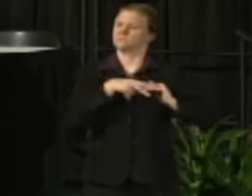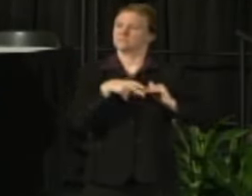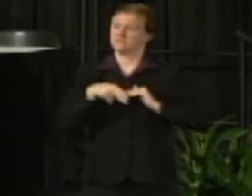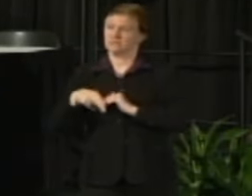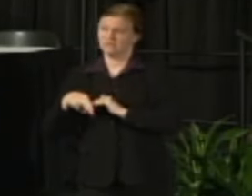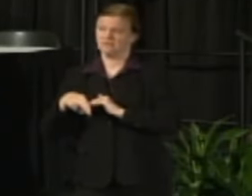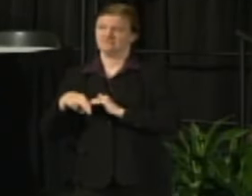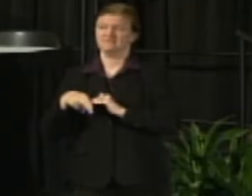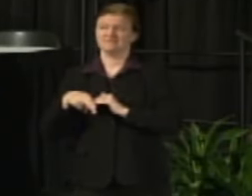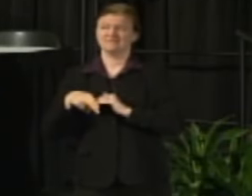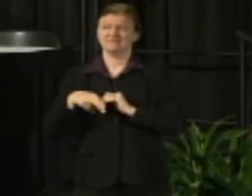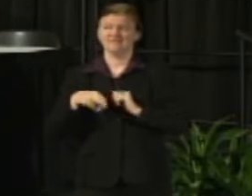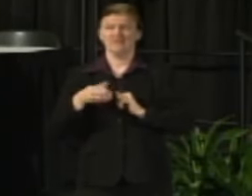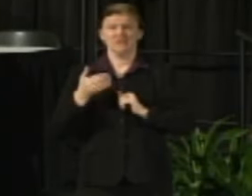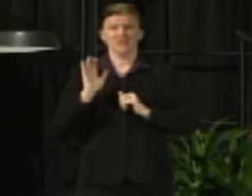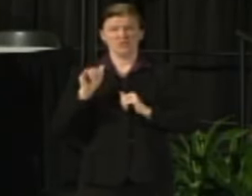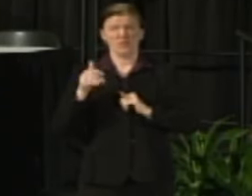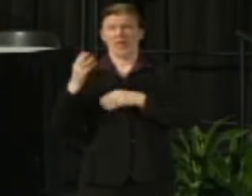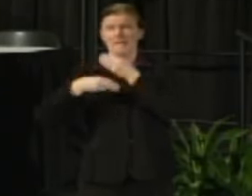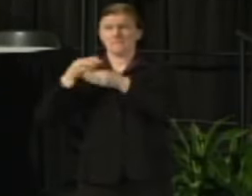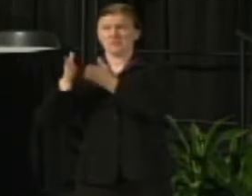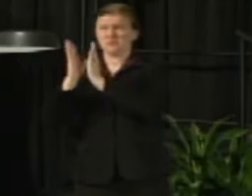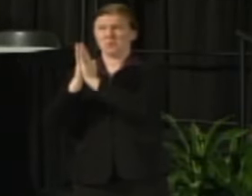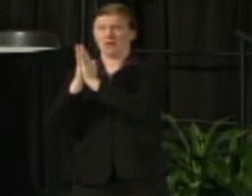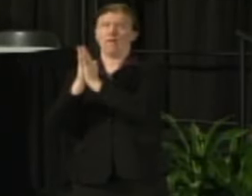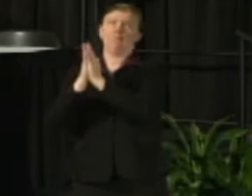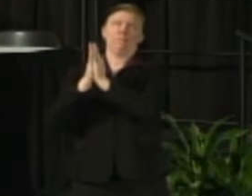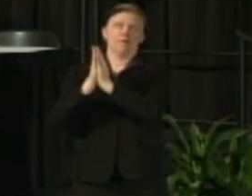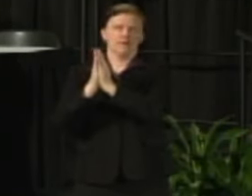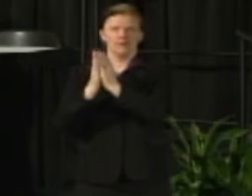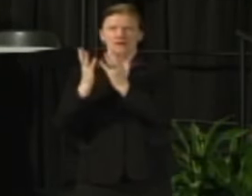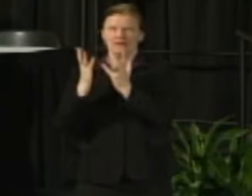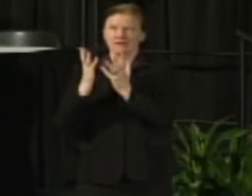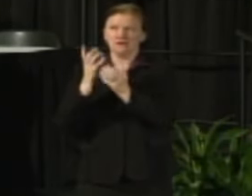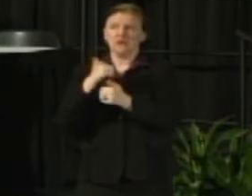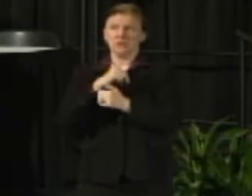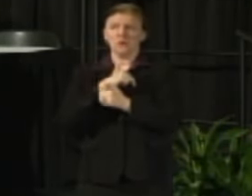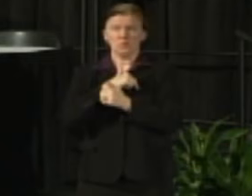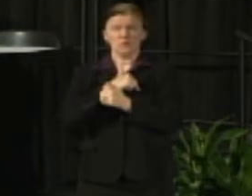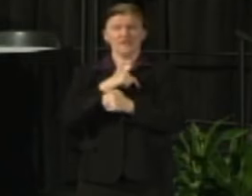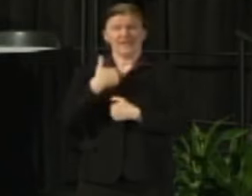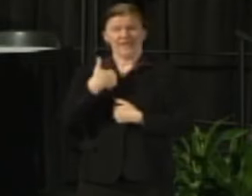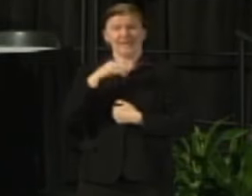It seems like it was just yesterday that we had actually been pursuing a 95 million dollar